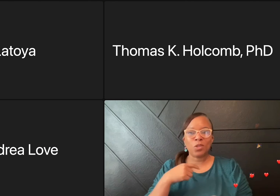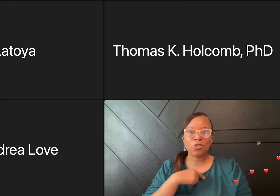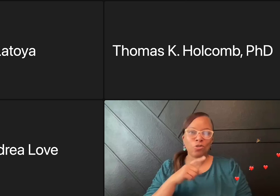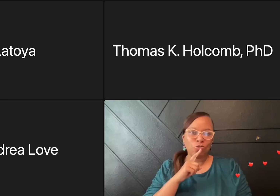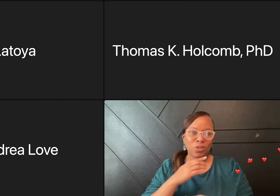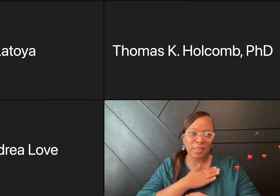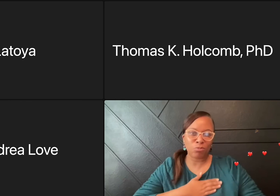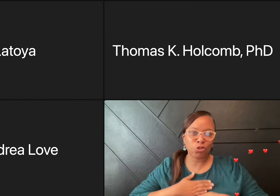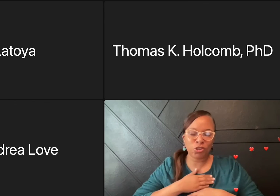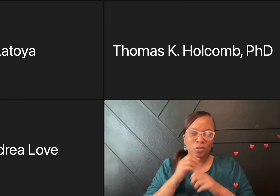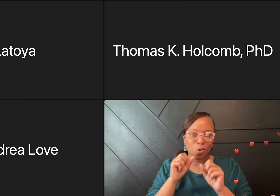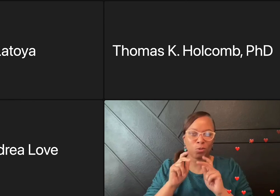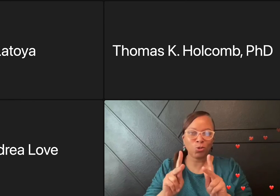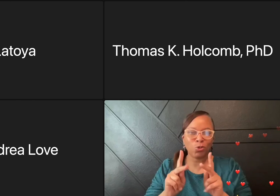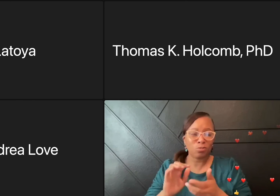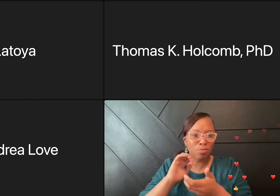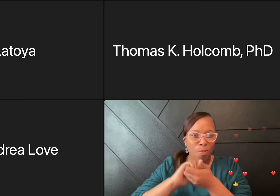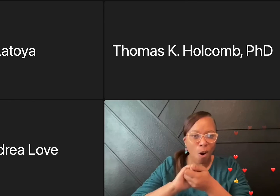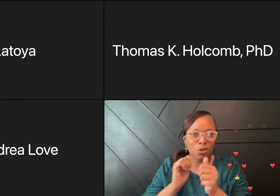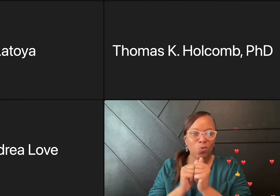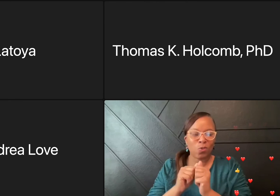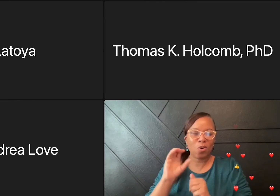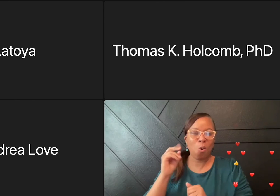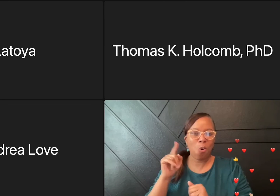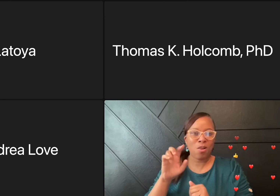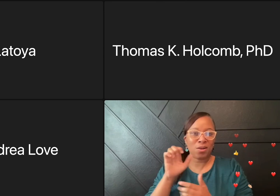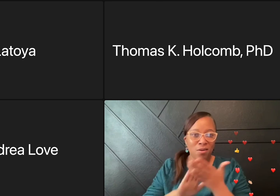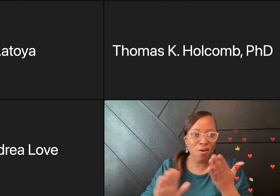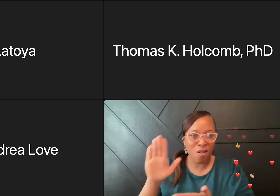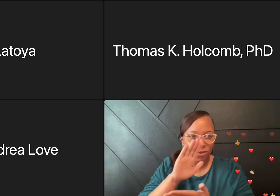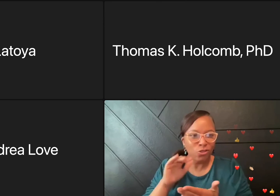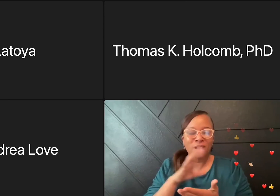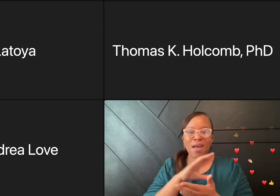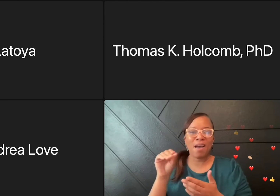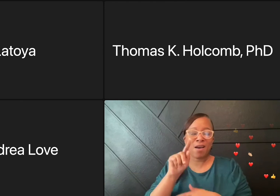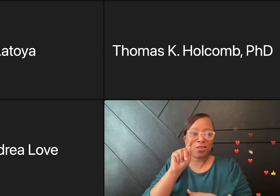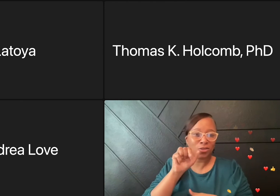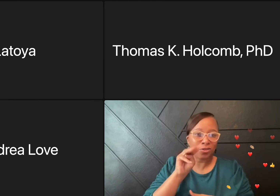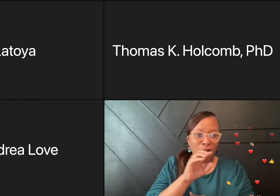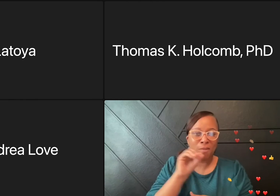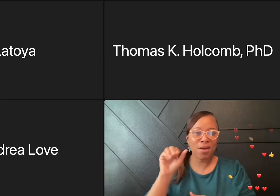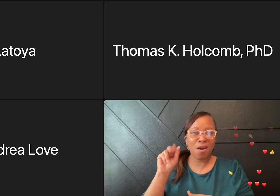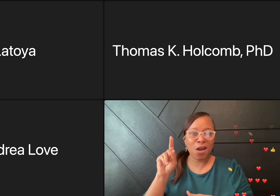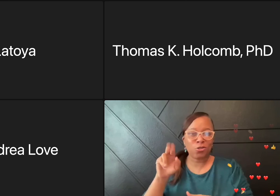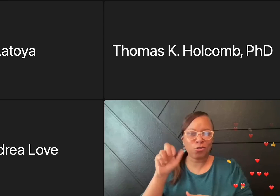We do appreciate the opportunity to partner with Ohlone College, with Tom and Aundrea.